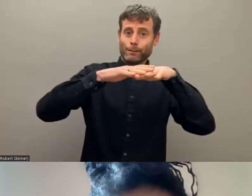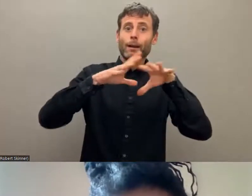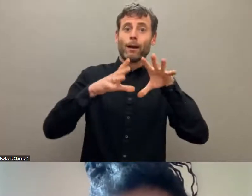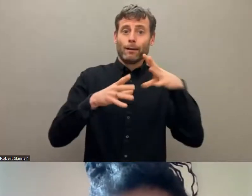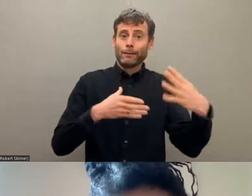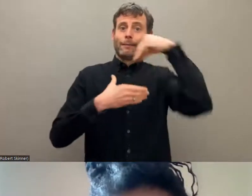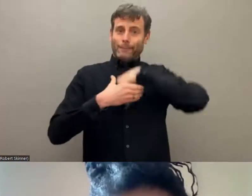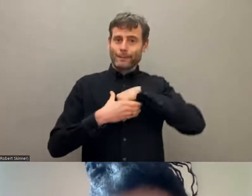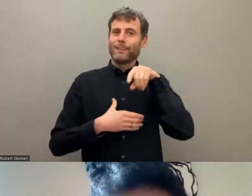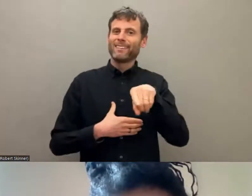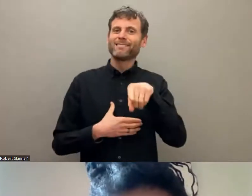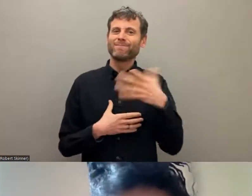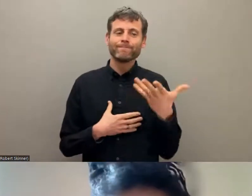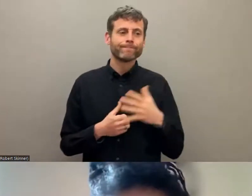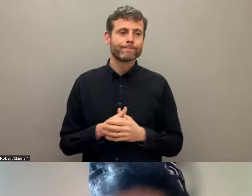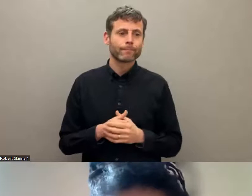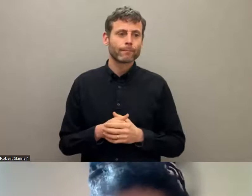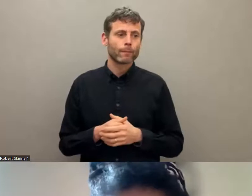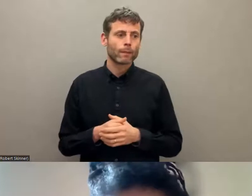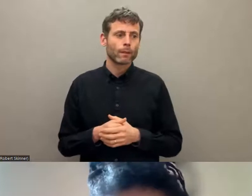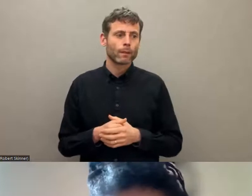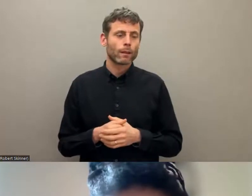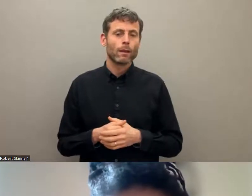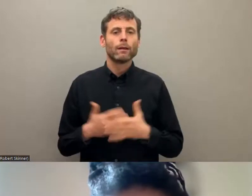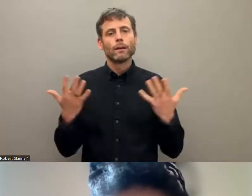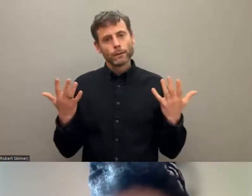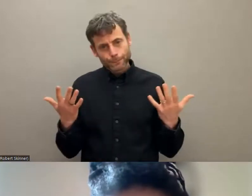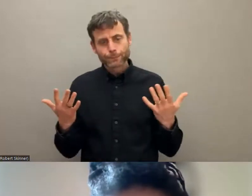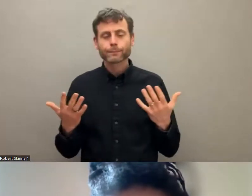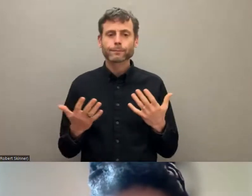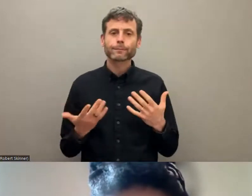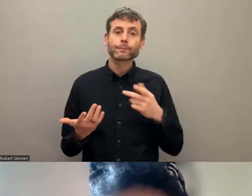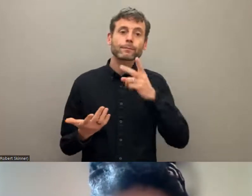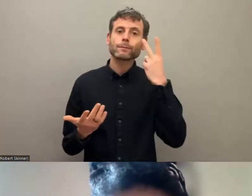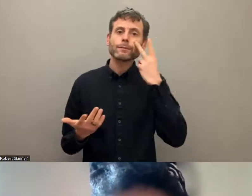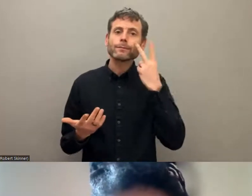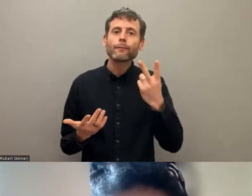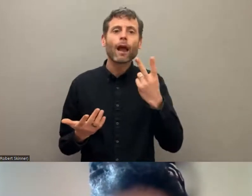that there are also protocols for